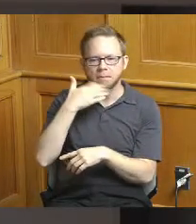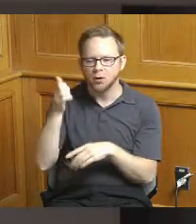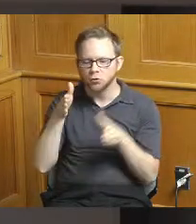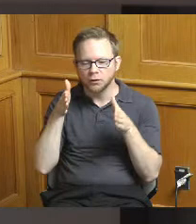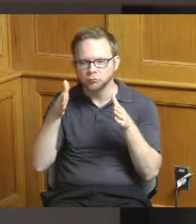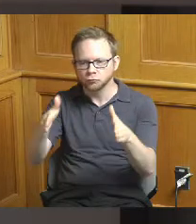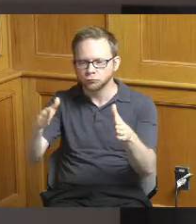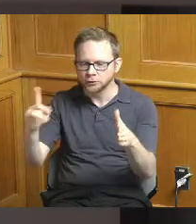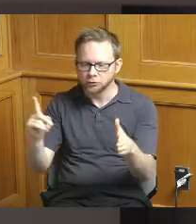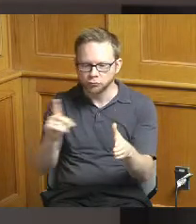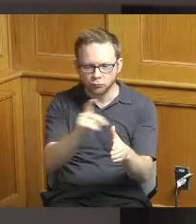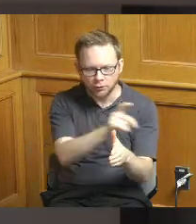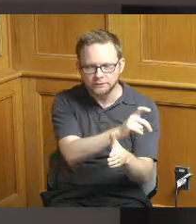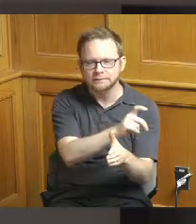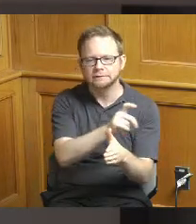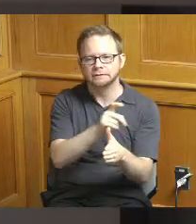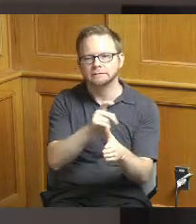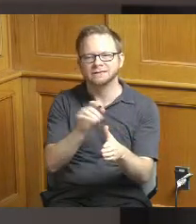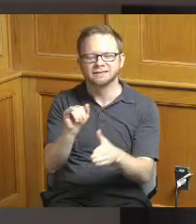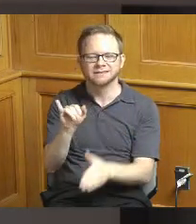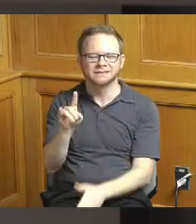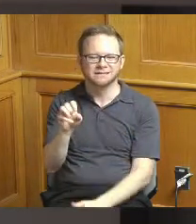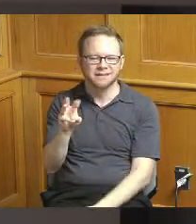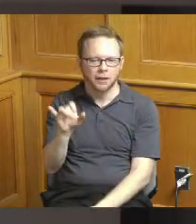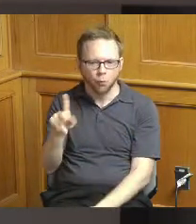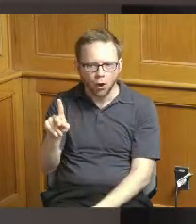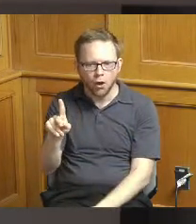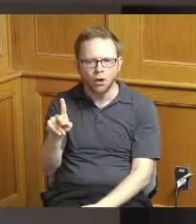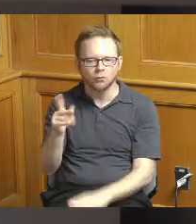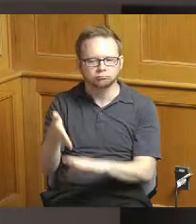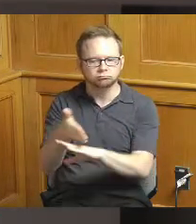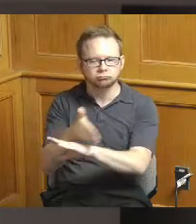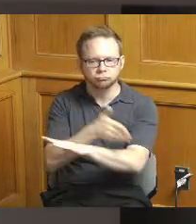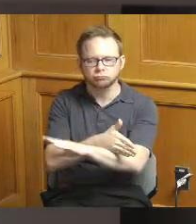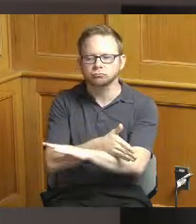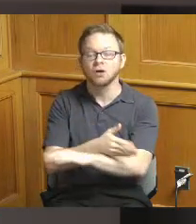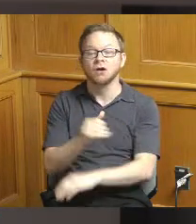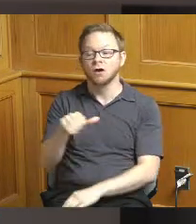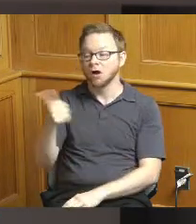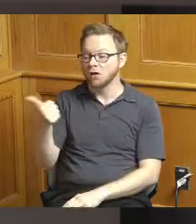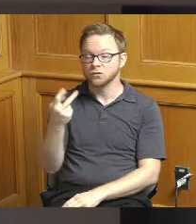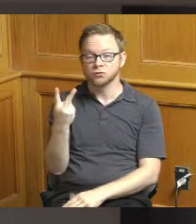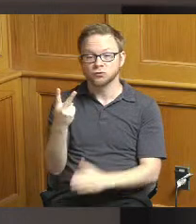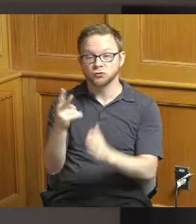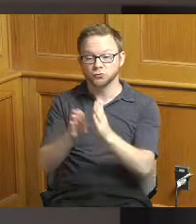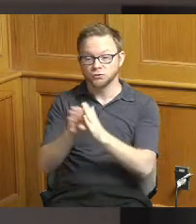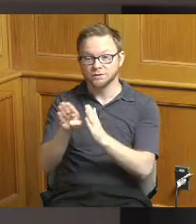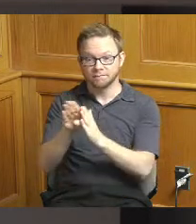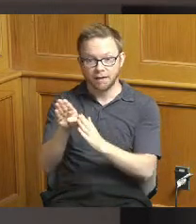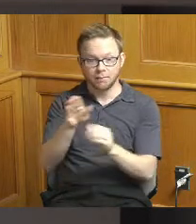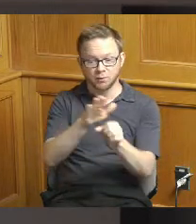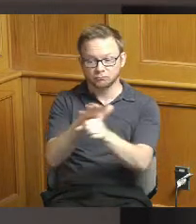curb they'll support two important development sites one the Mill and Dunn business district